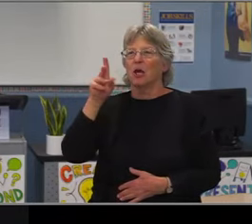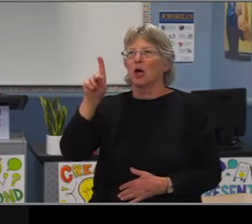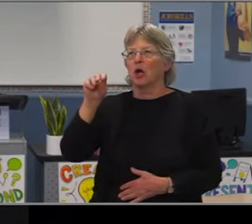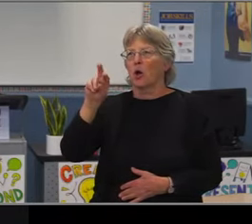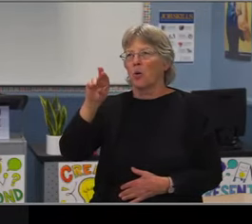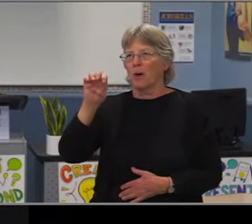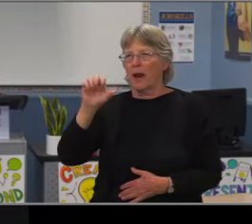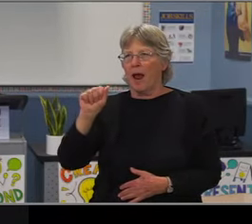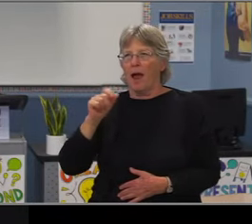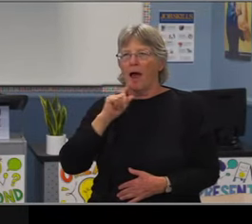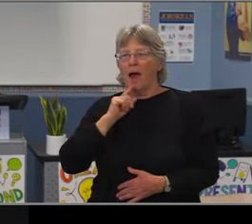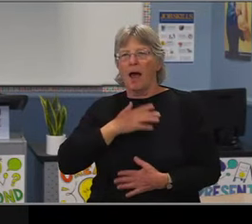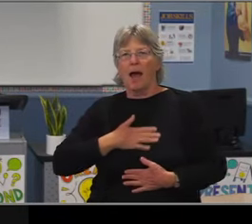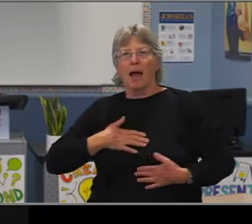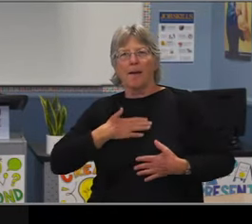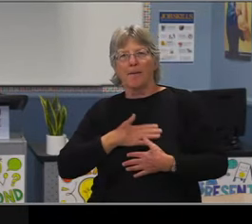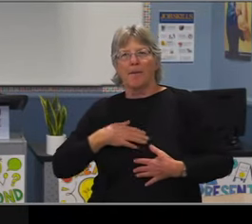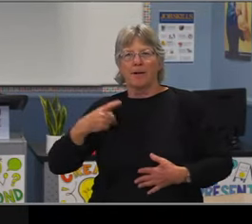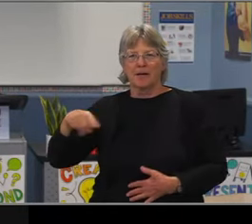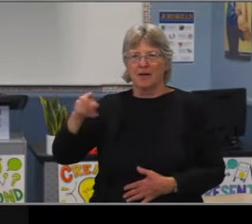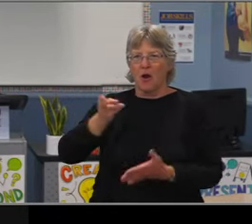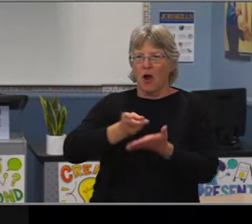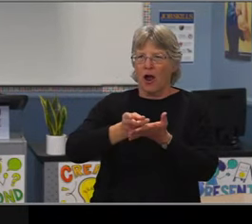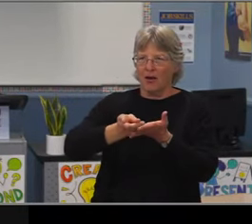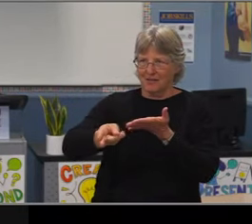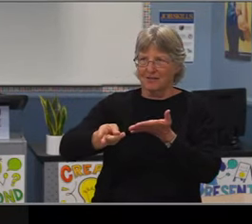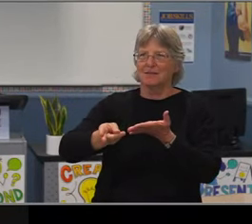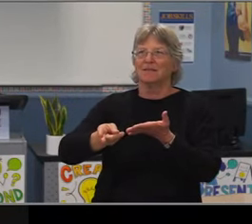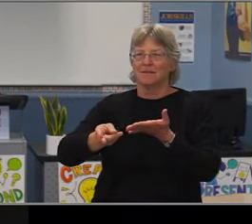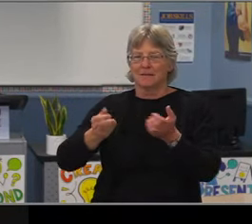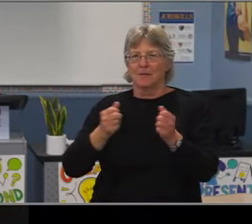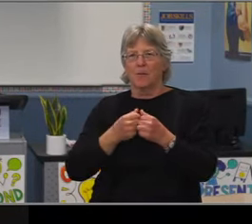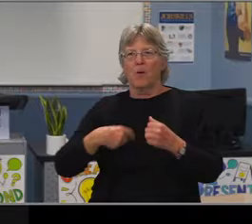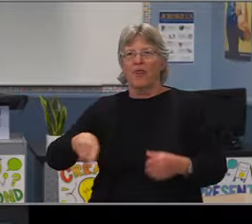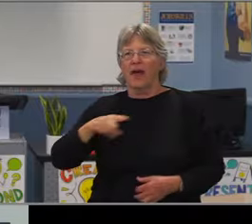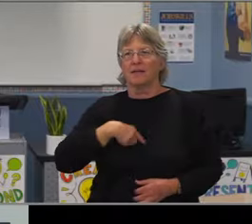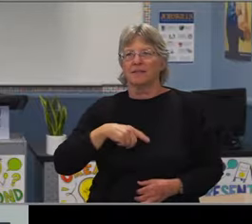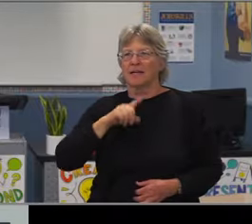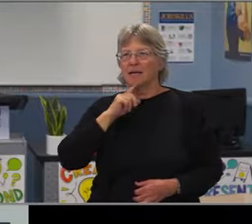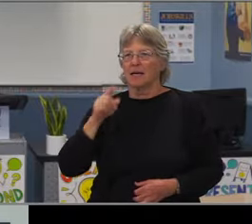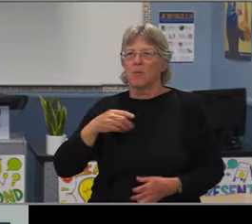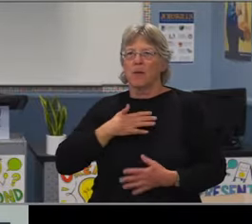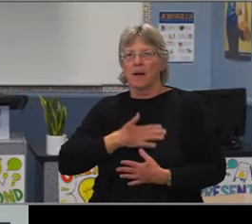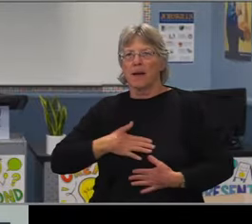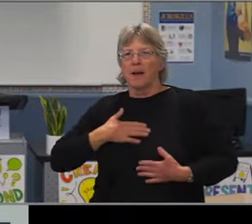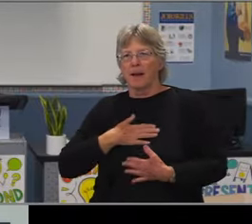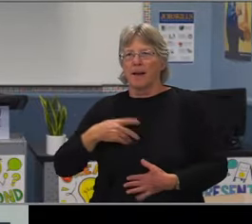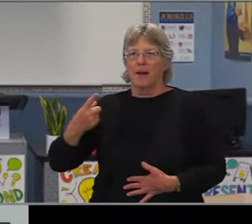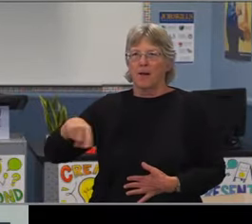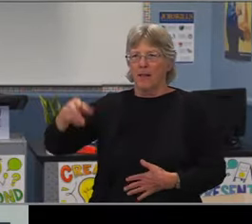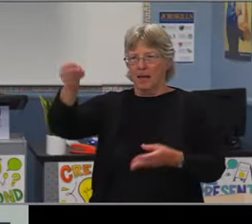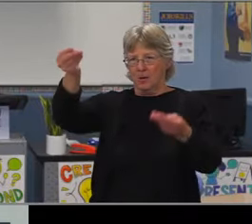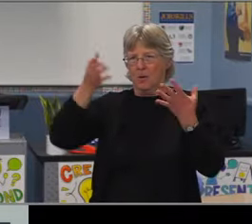So we will go right to staff report. I will hand things over to Jill, Dr. Baker.